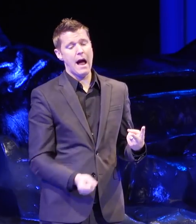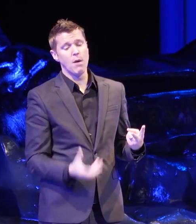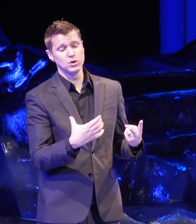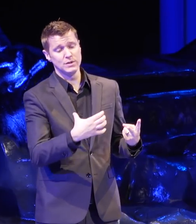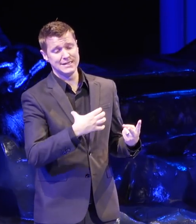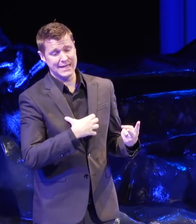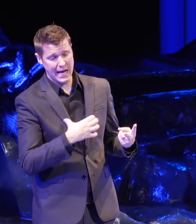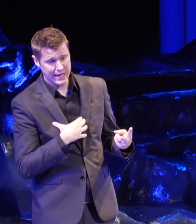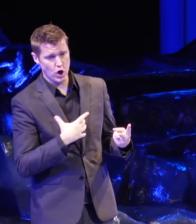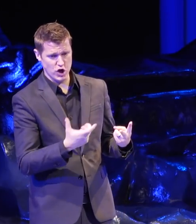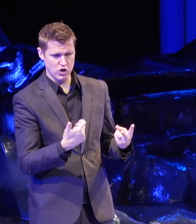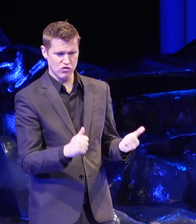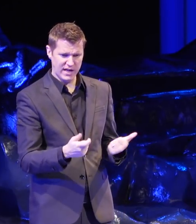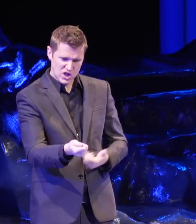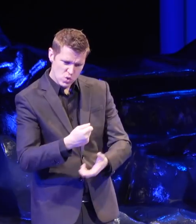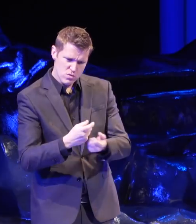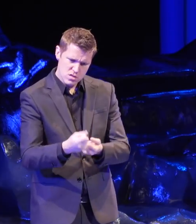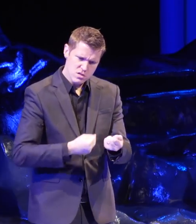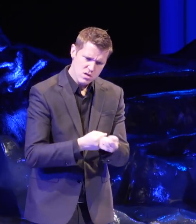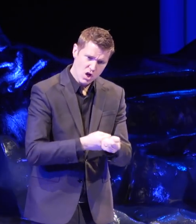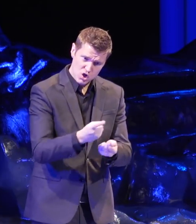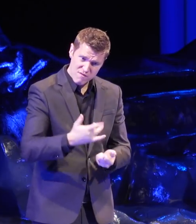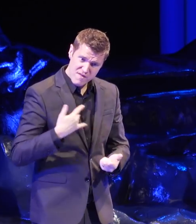or rallying someone who already feels the same way you do?